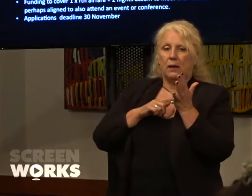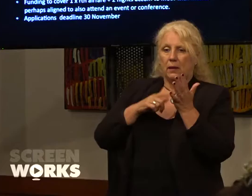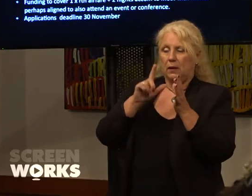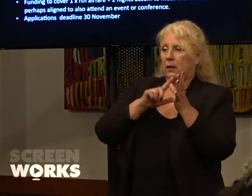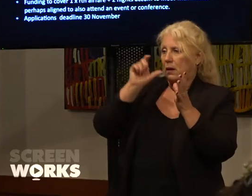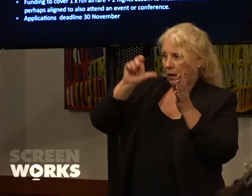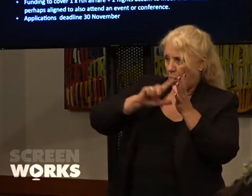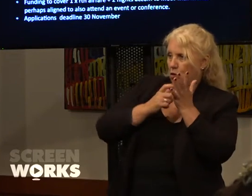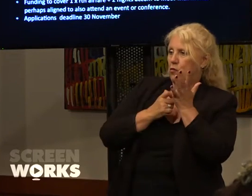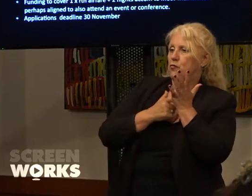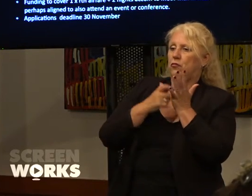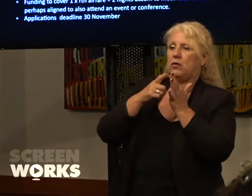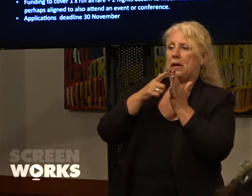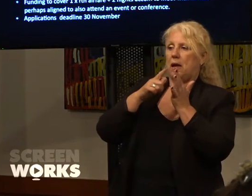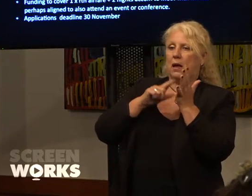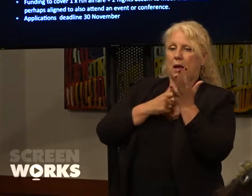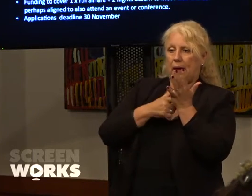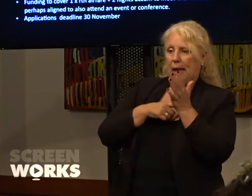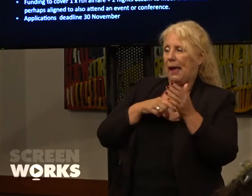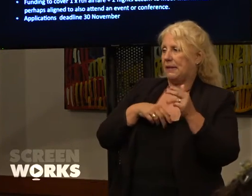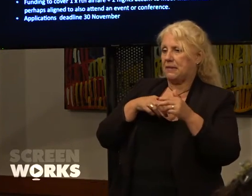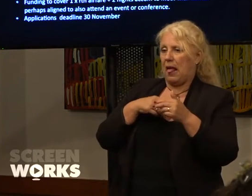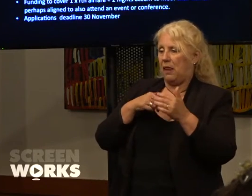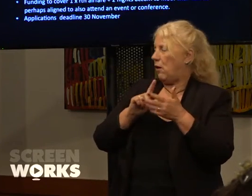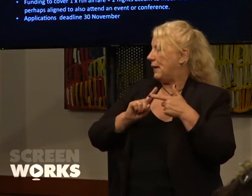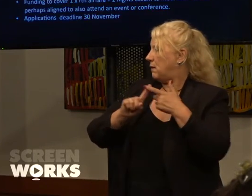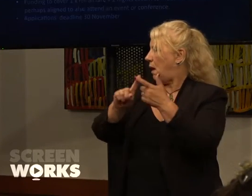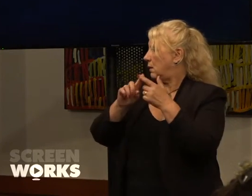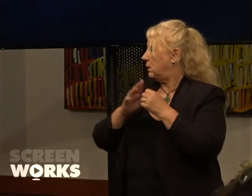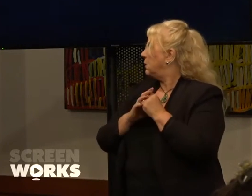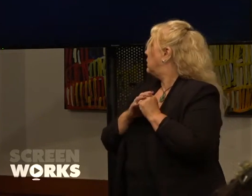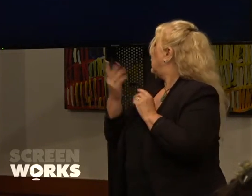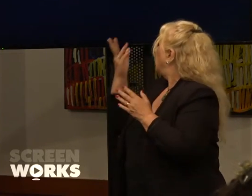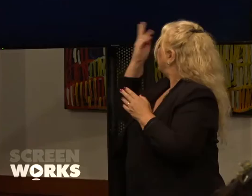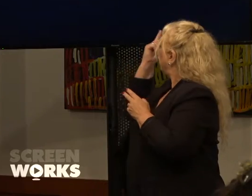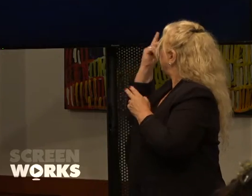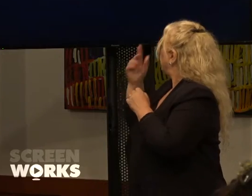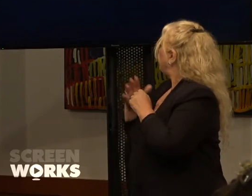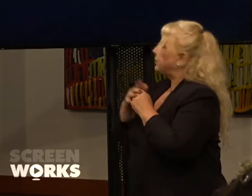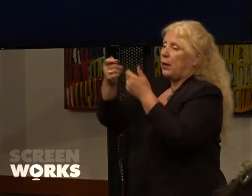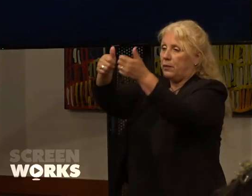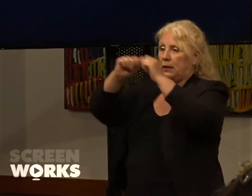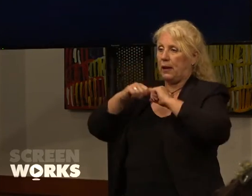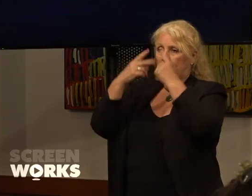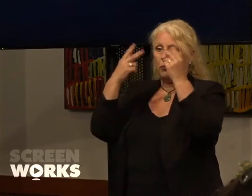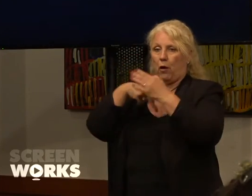so there will be more news on that next year. Our next program coming up in the first half of next year will be